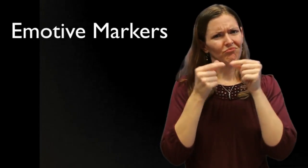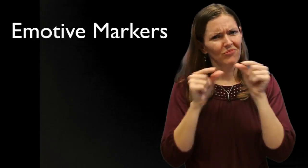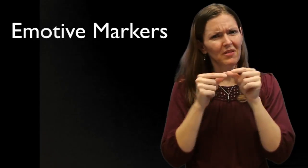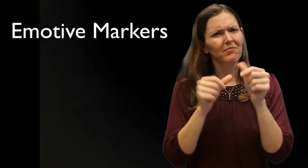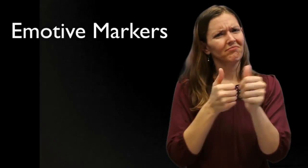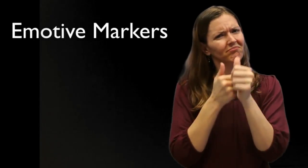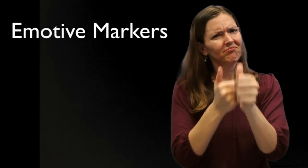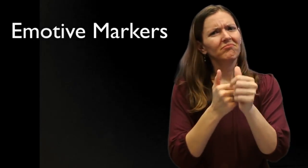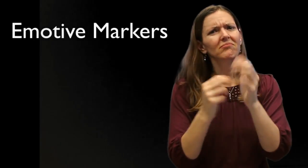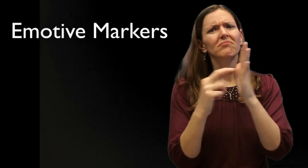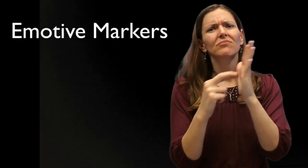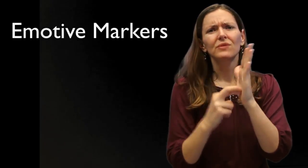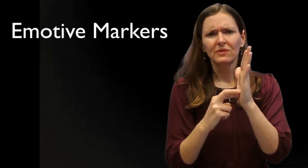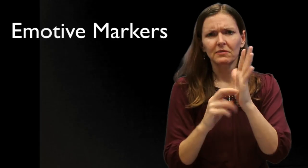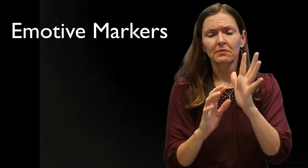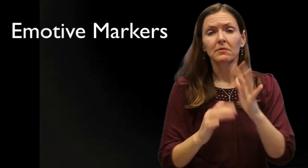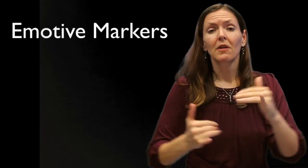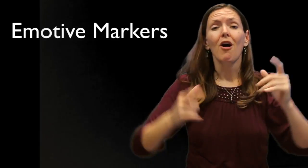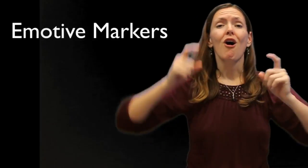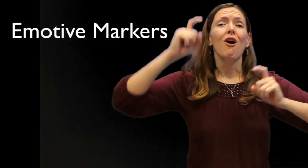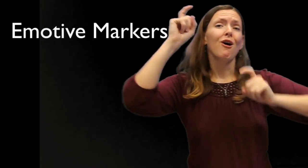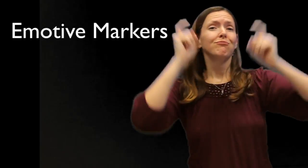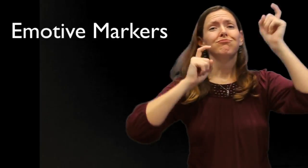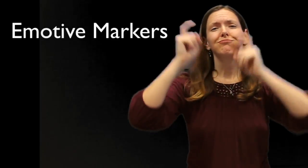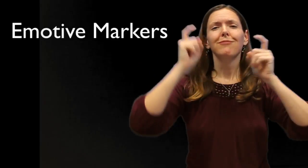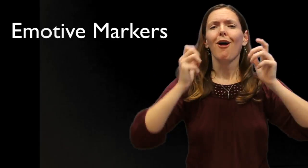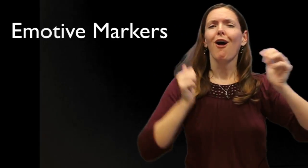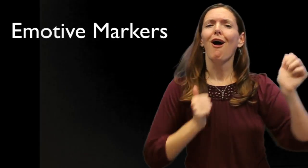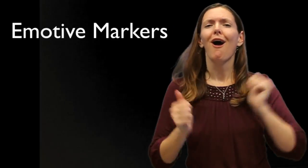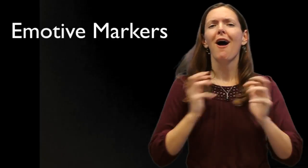to be followed: eyebrow grammar and mouth grammar. Emotive markers are more theatrical.